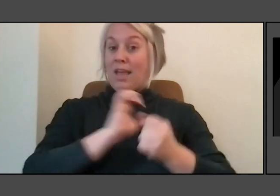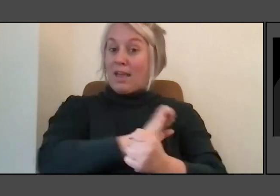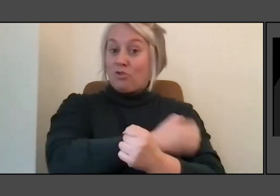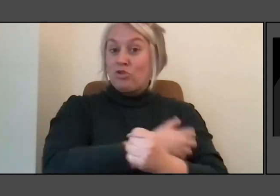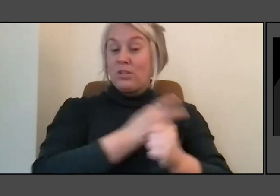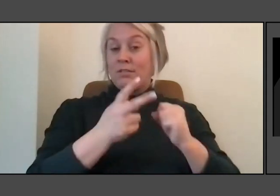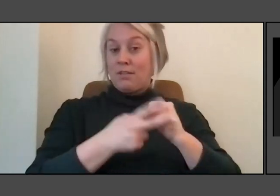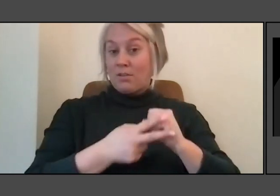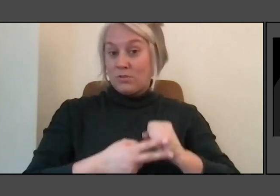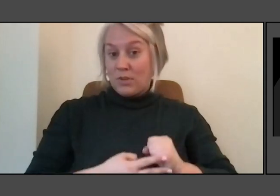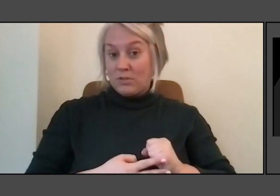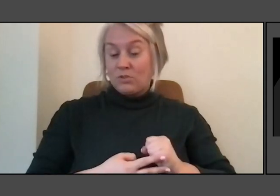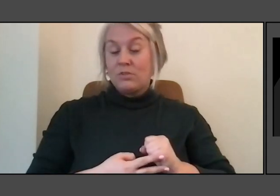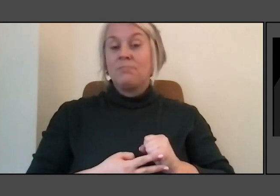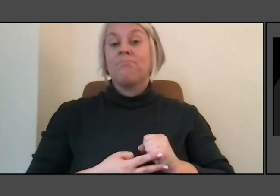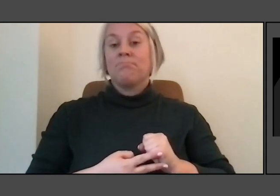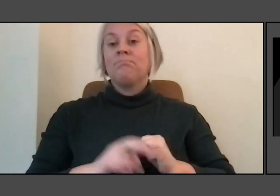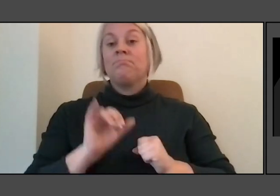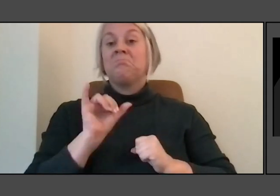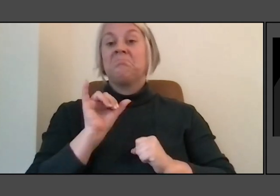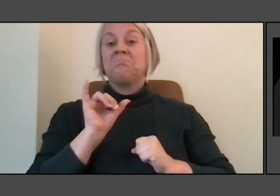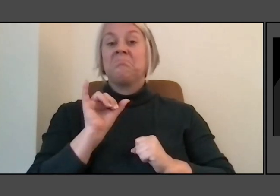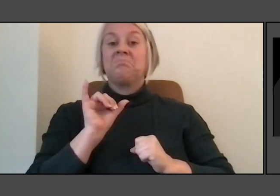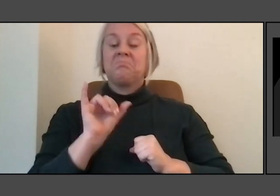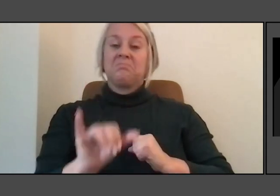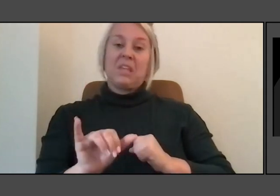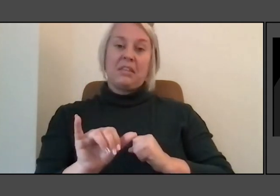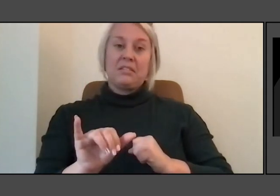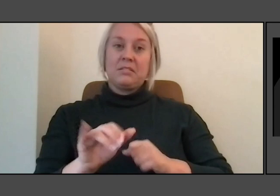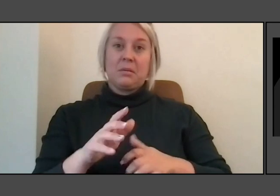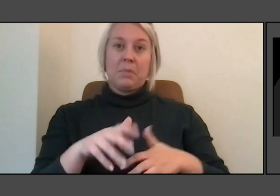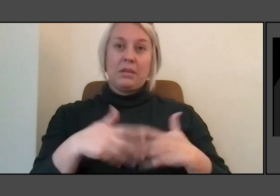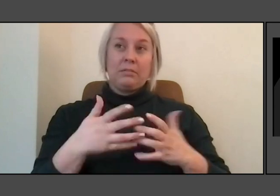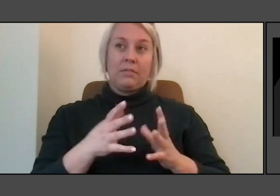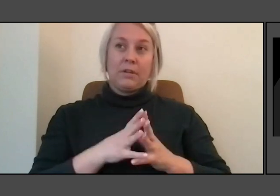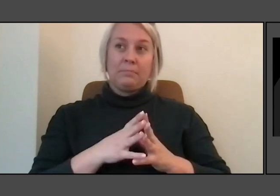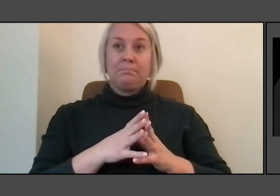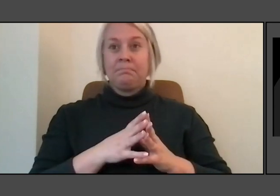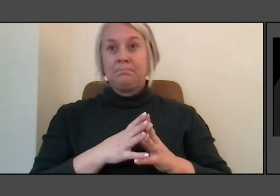So it is it's a bit of a it's it's pretty dense,